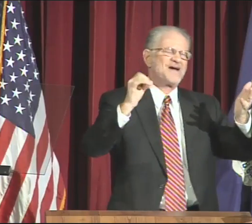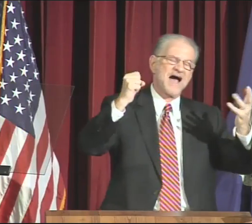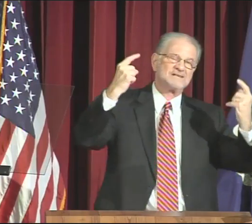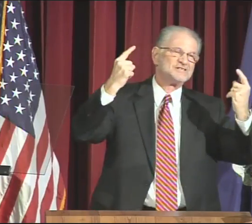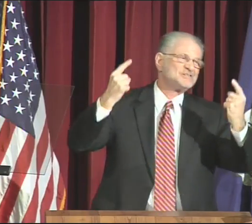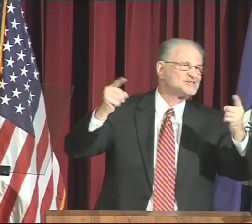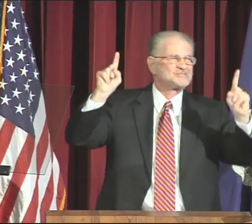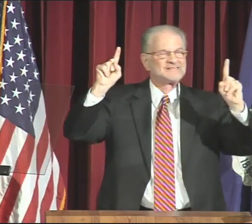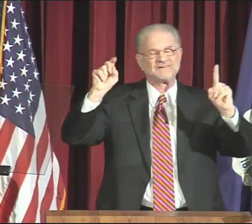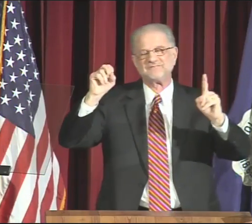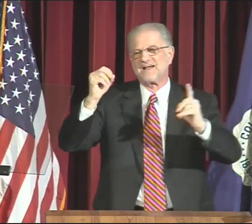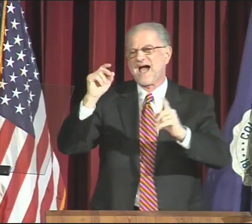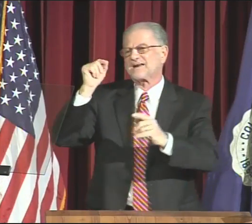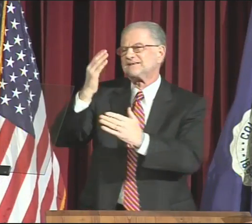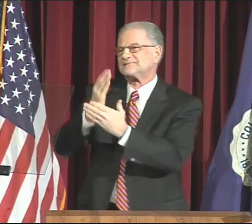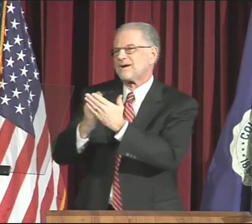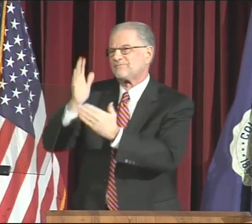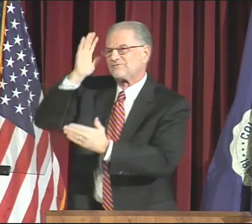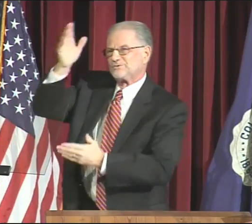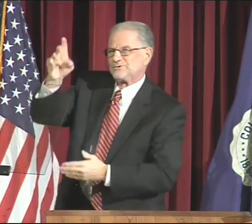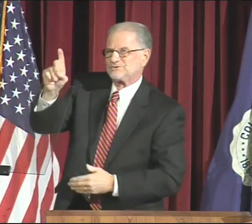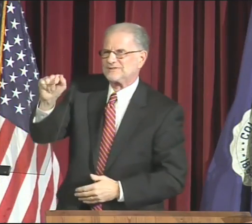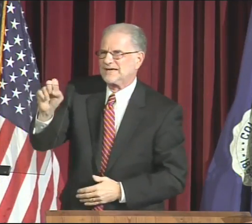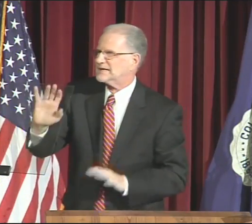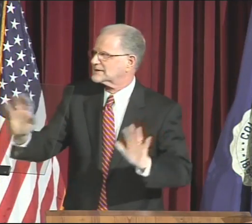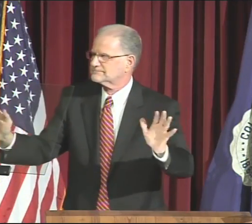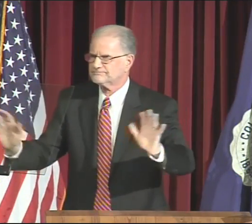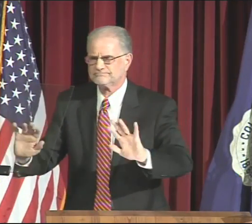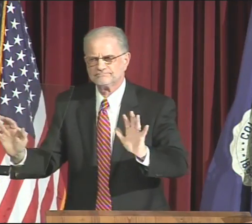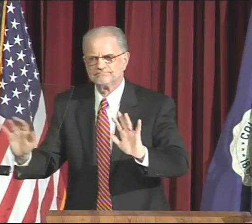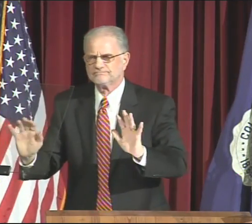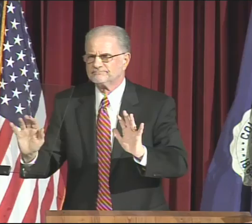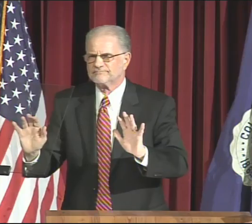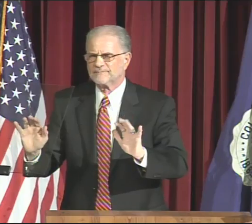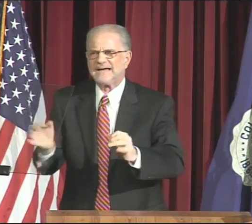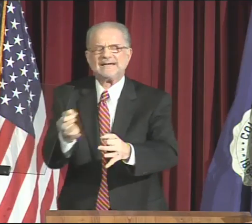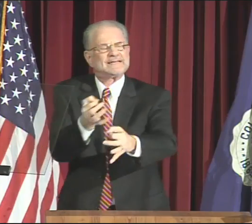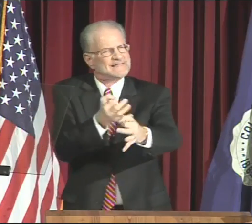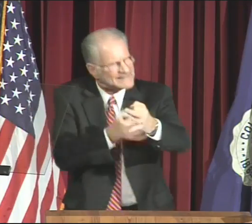It is not a goal we check off as achieved at some future date.